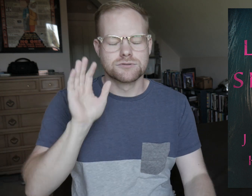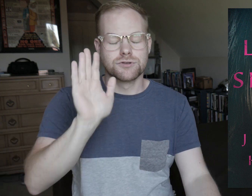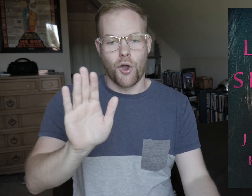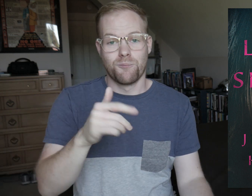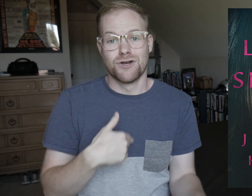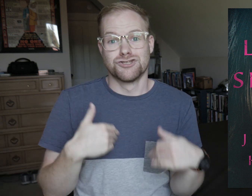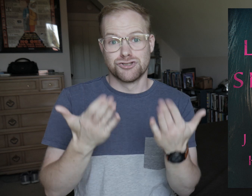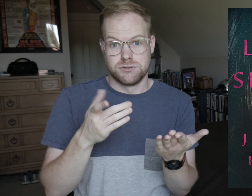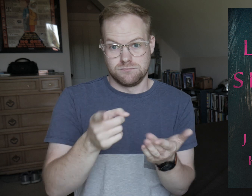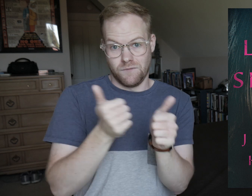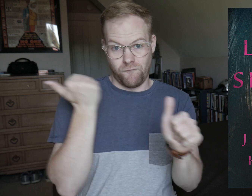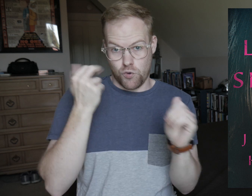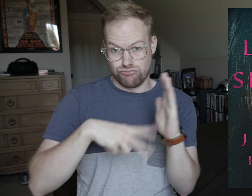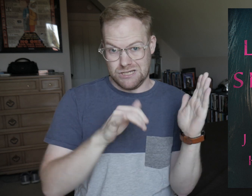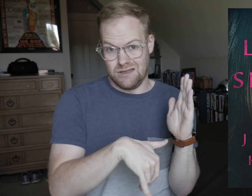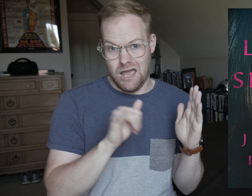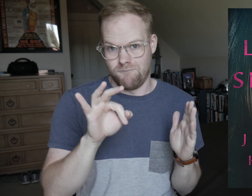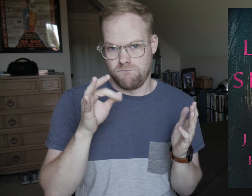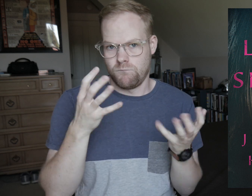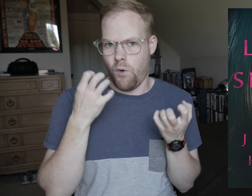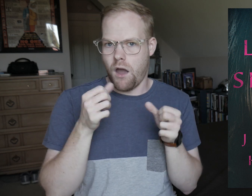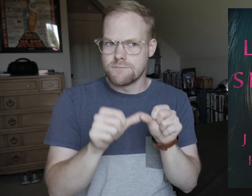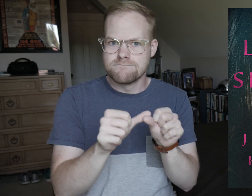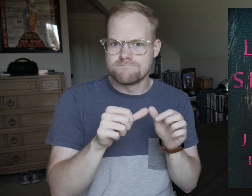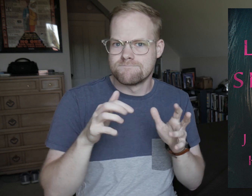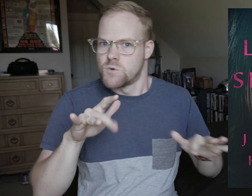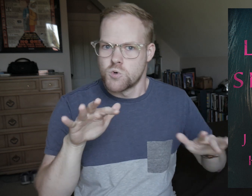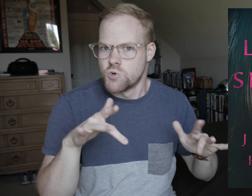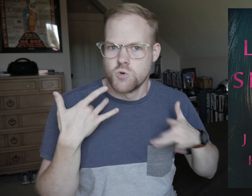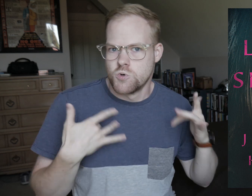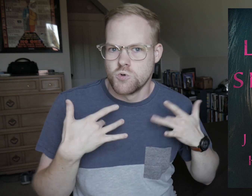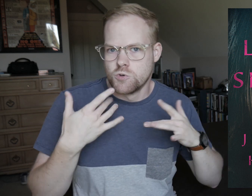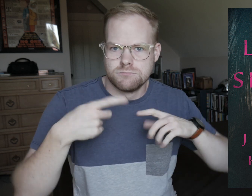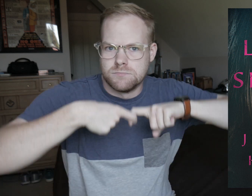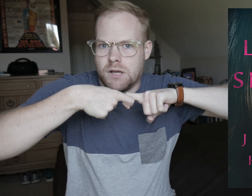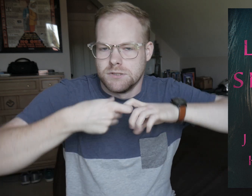so I would suggest you avoid reading it if you want to keep the suspense.